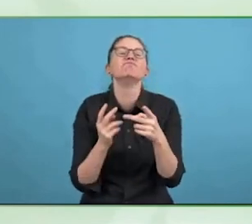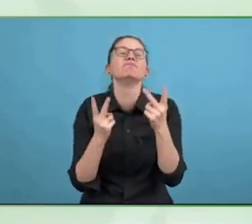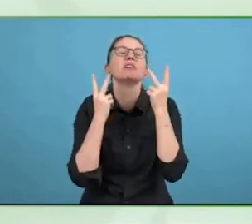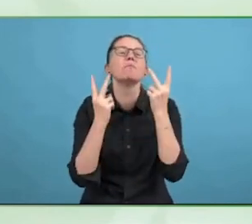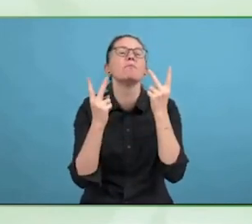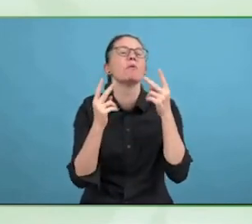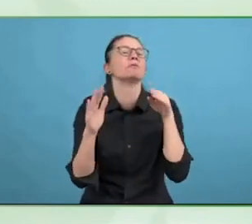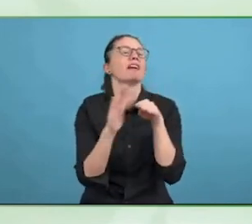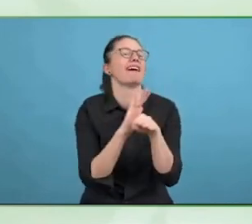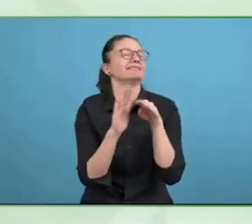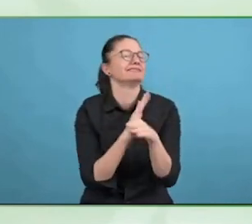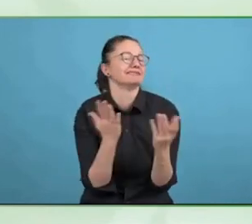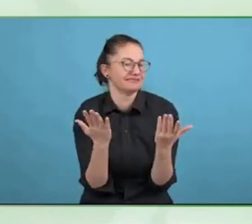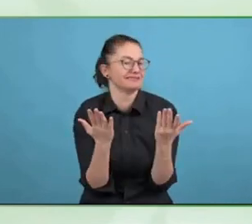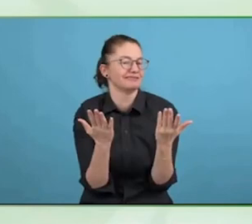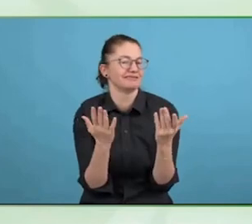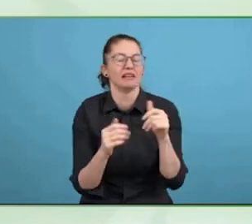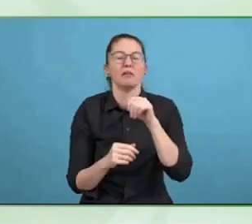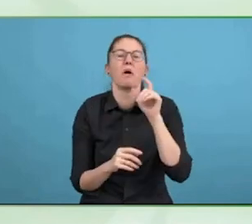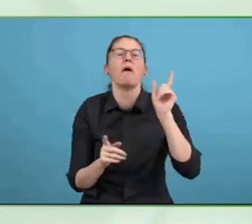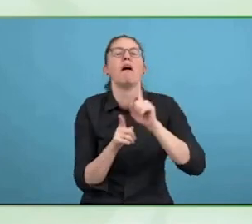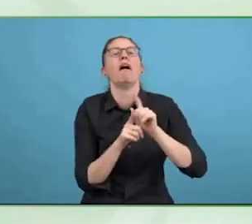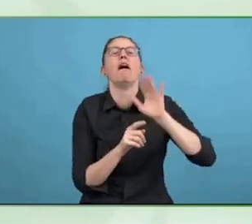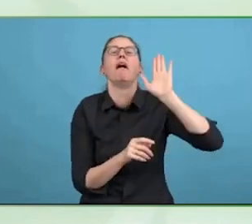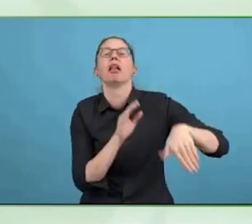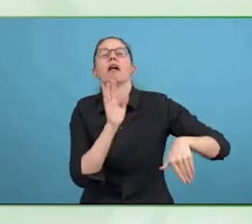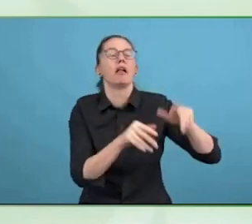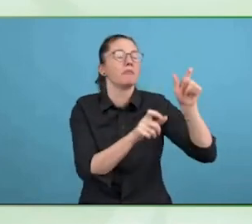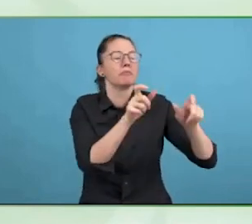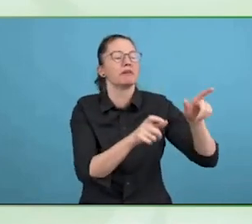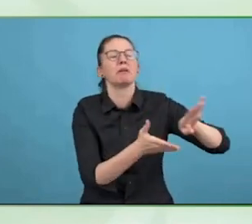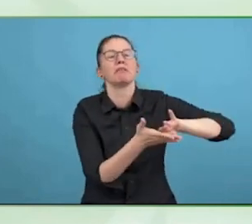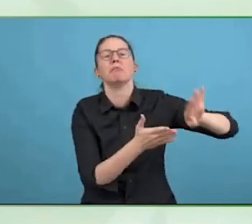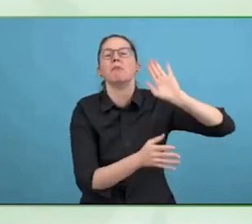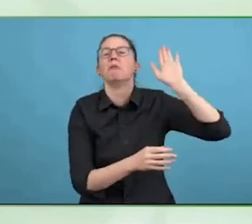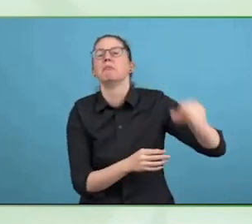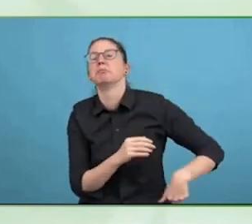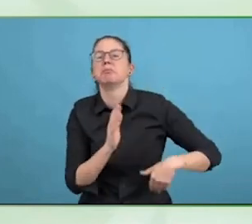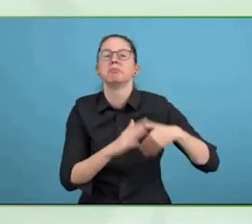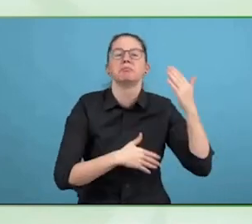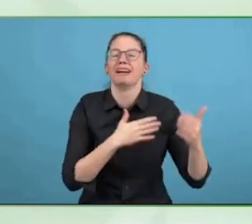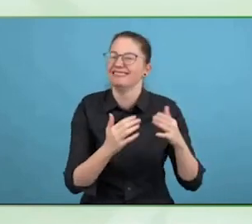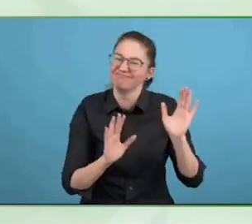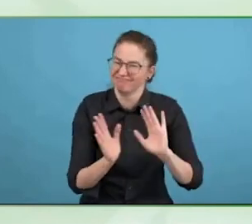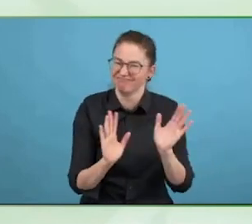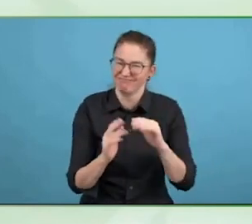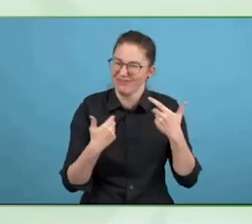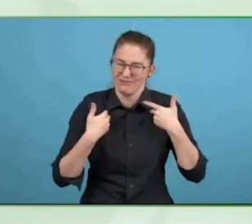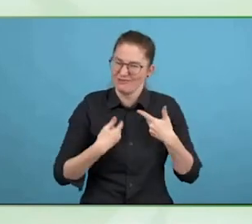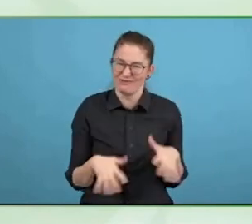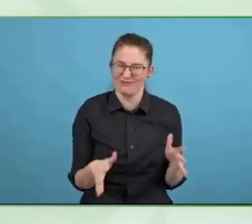Really the first group to do that at scale. Some of these things have come about.